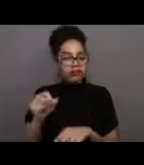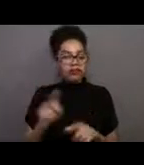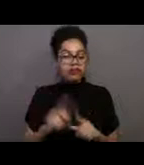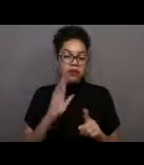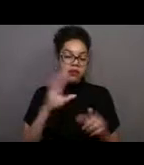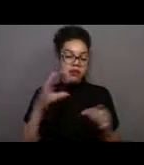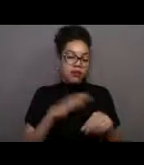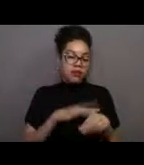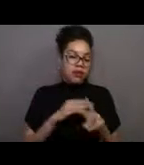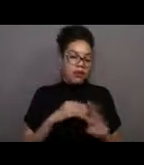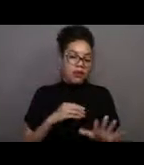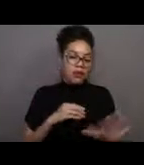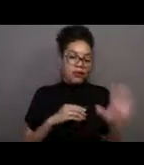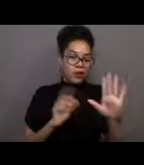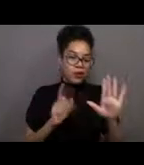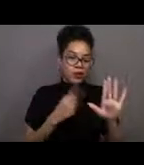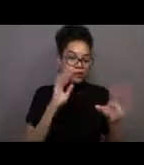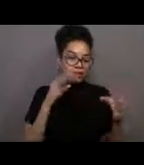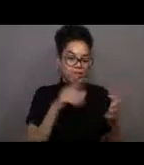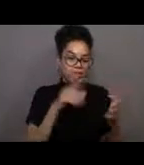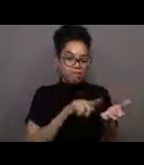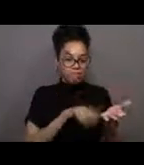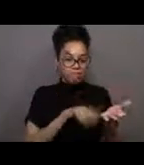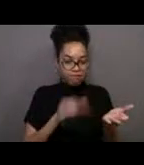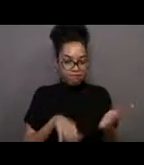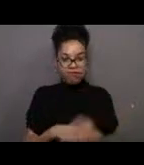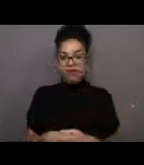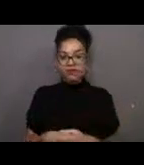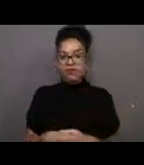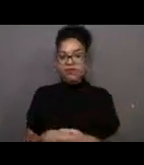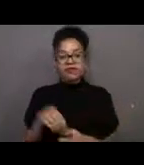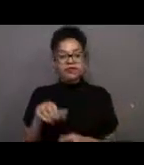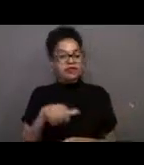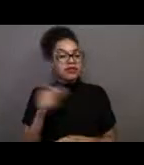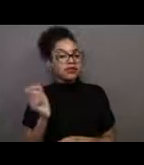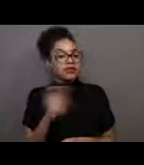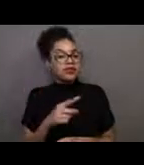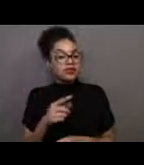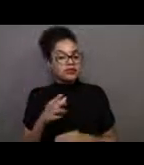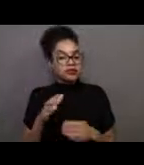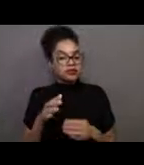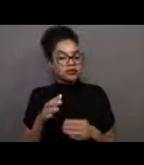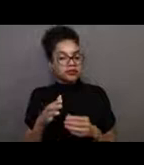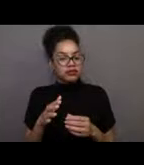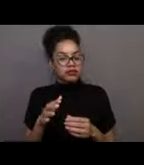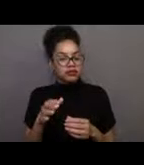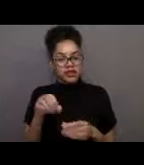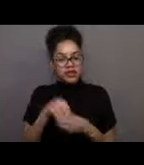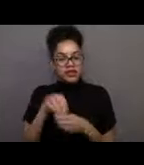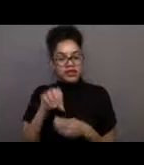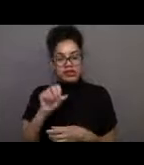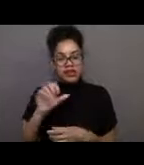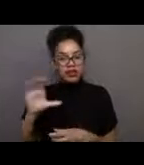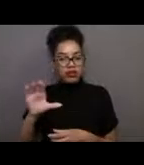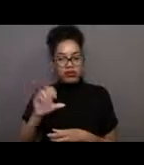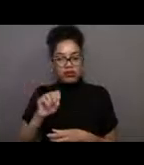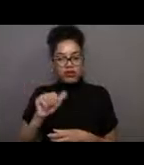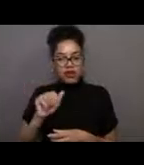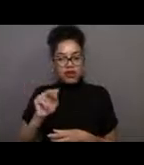I hope that answers your question. [Nicole] Well from another person, actually a local in Santa Cruz, John, wants to know, "Why do I see lots of kelp washed up